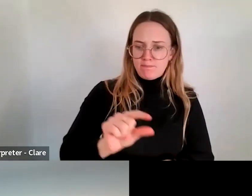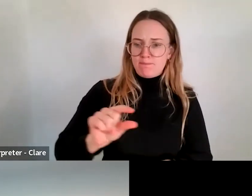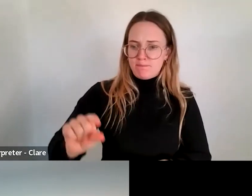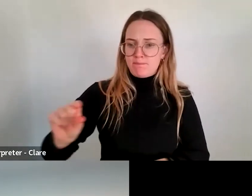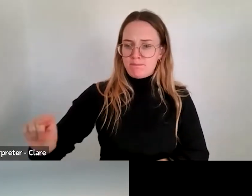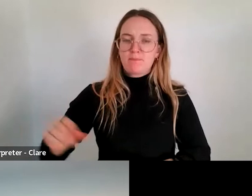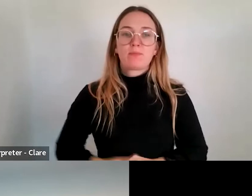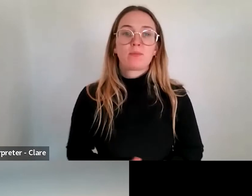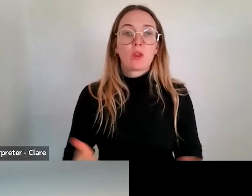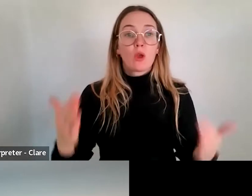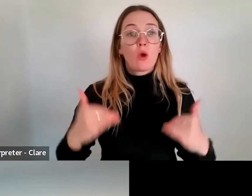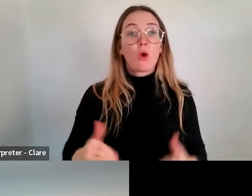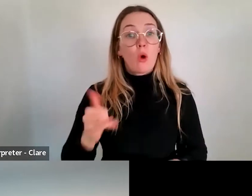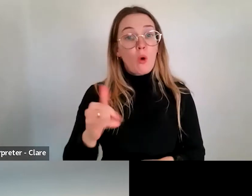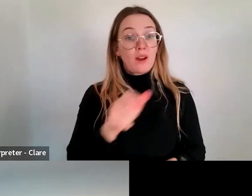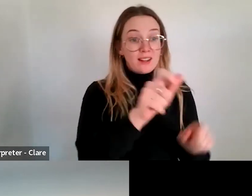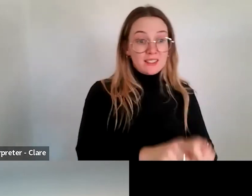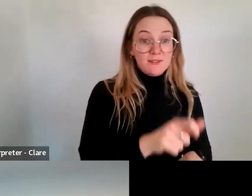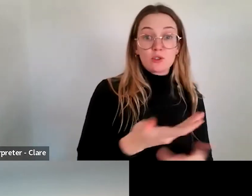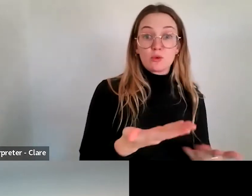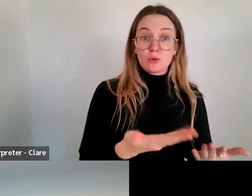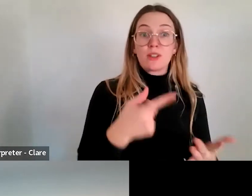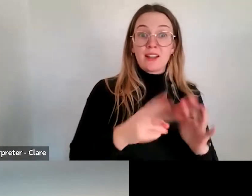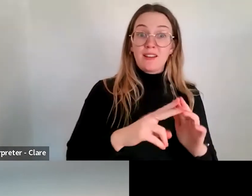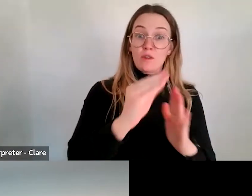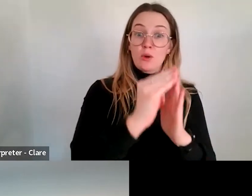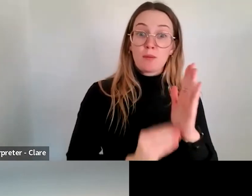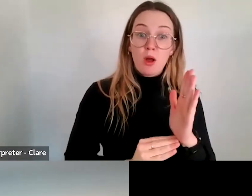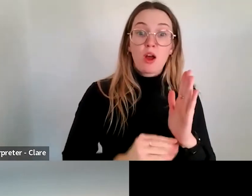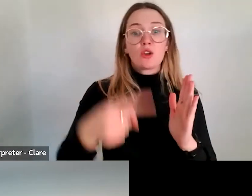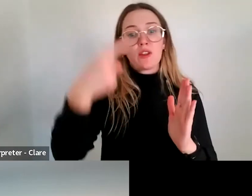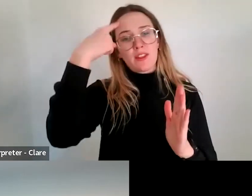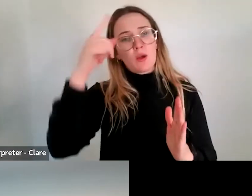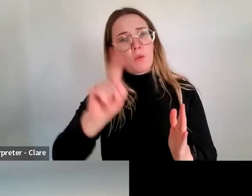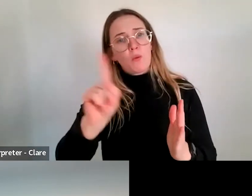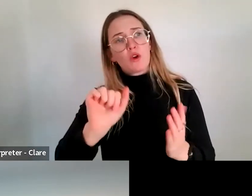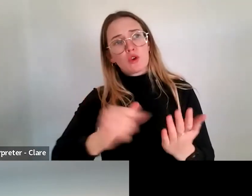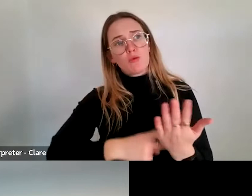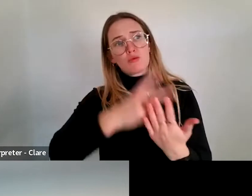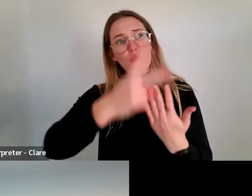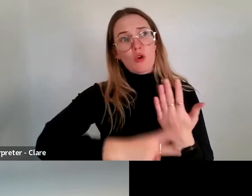activity that you, as an artist, or your collective of artists, might like